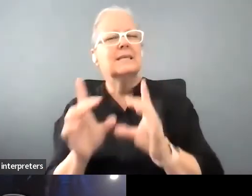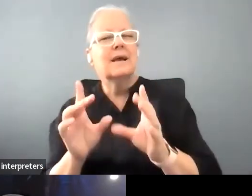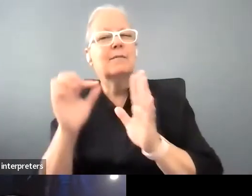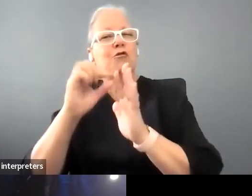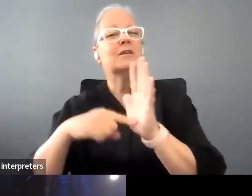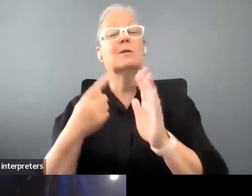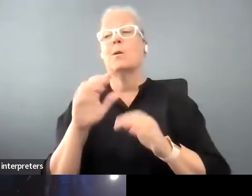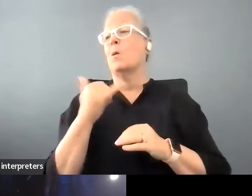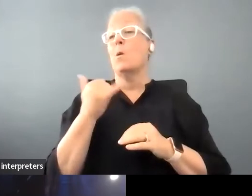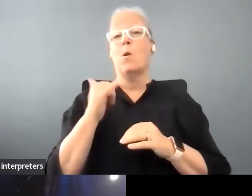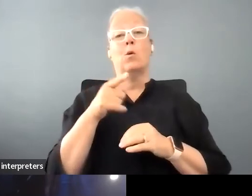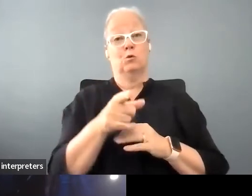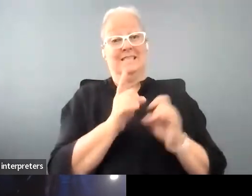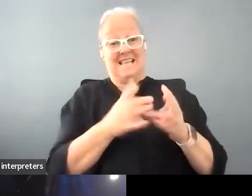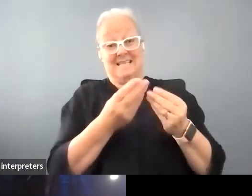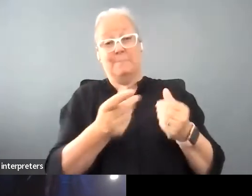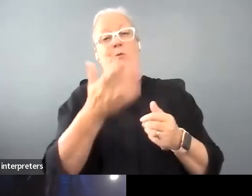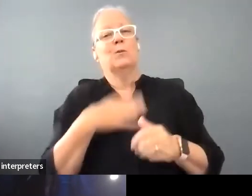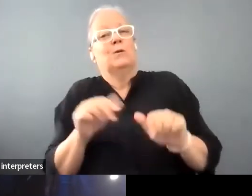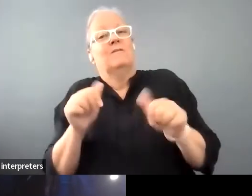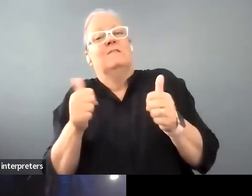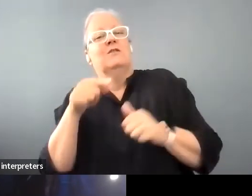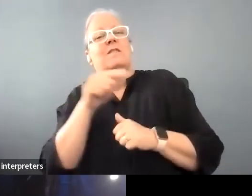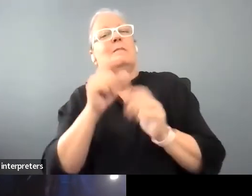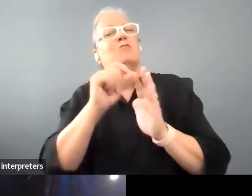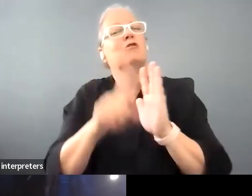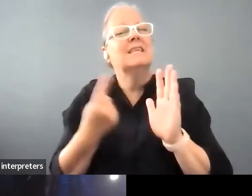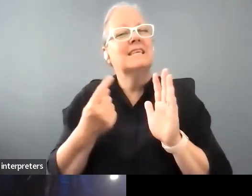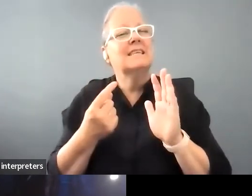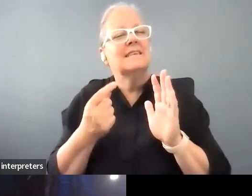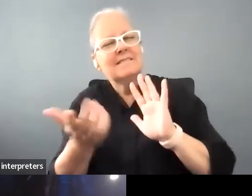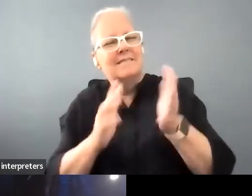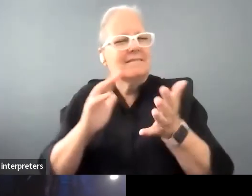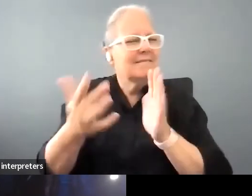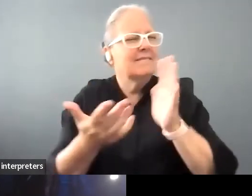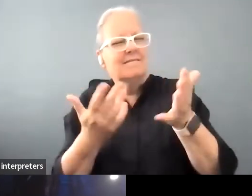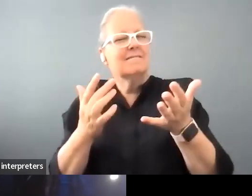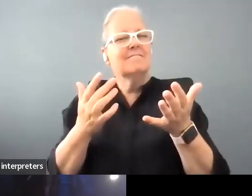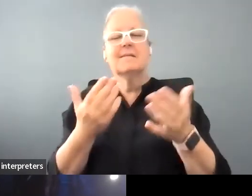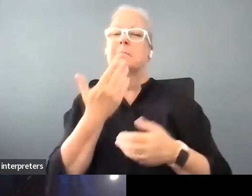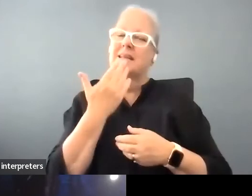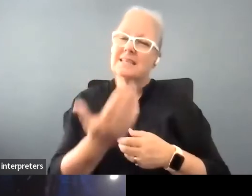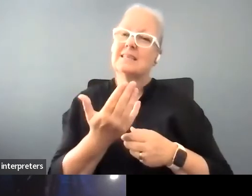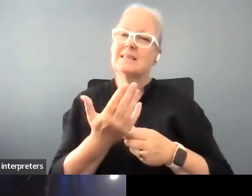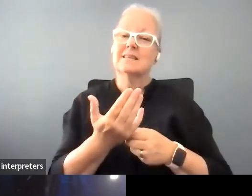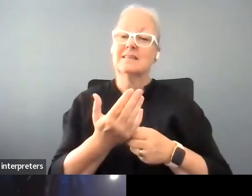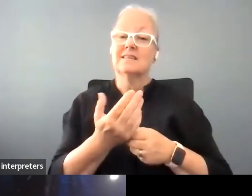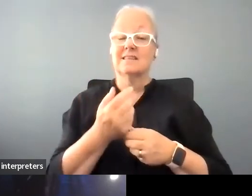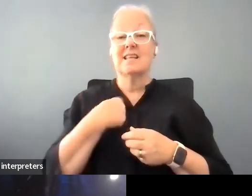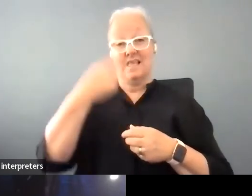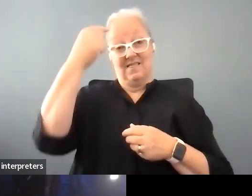project depending on how complete it could be but just I think it's an invitation to just to